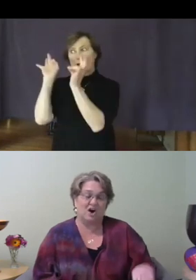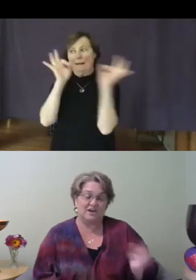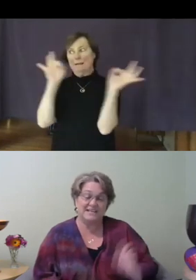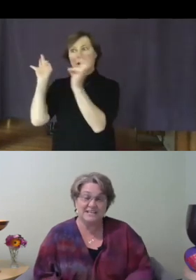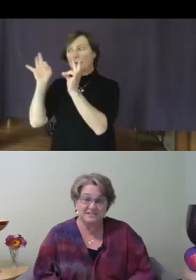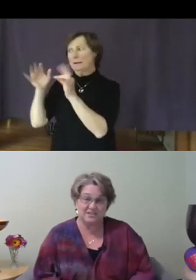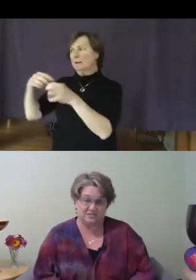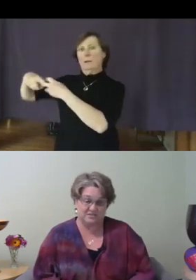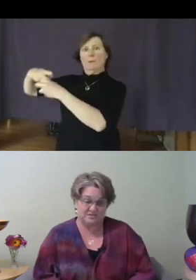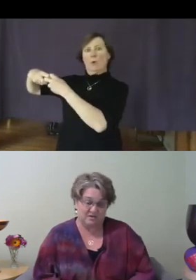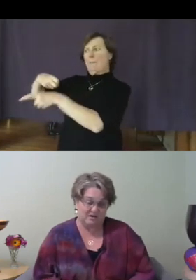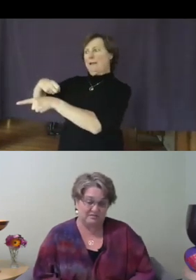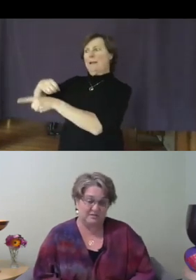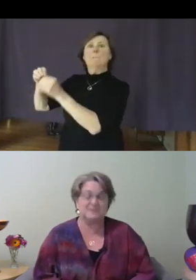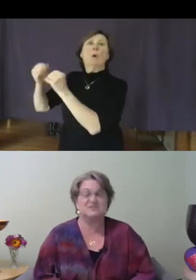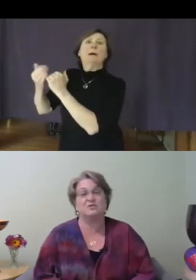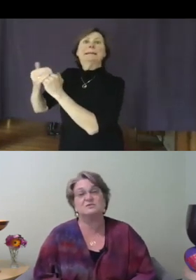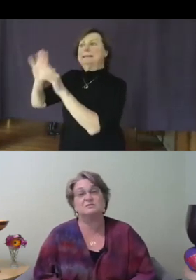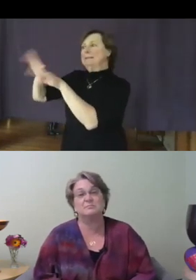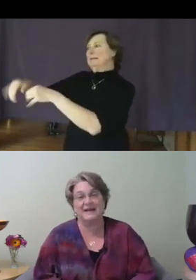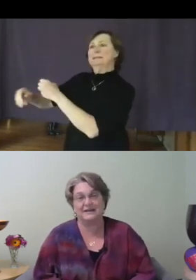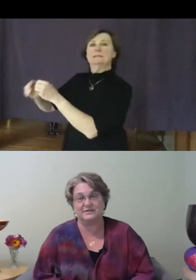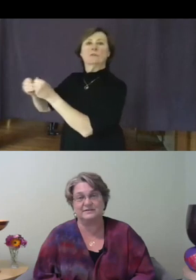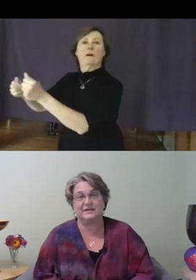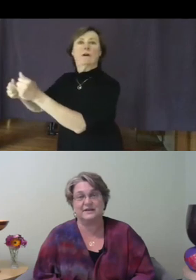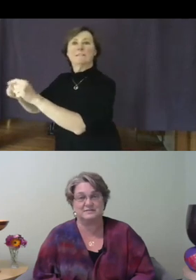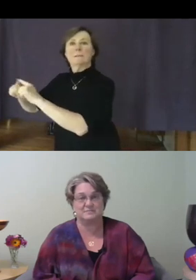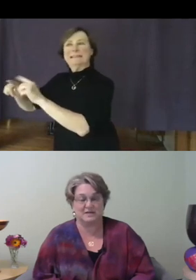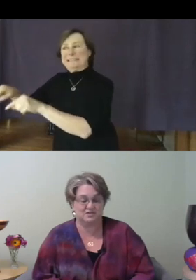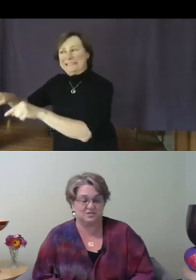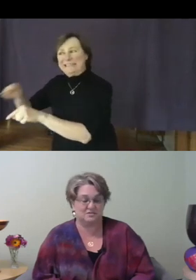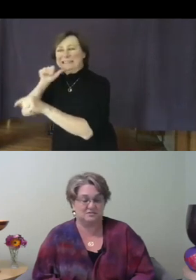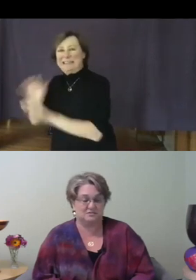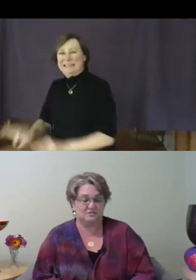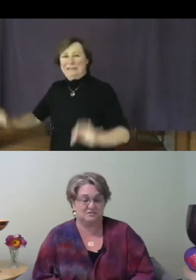easier to solve but don't matter as much.